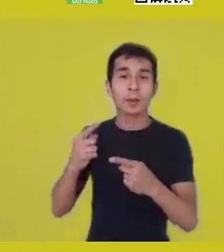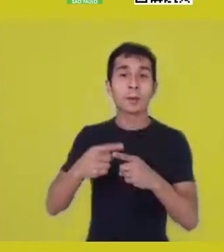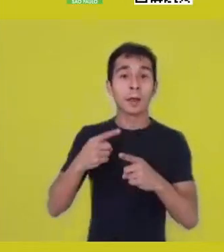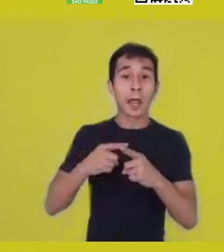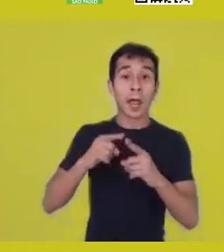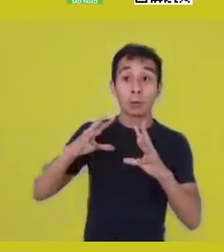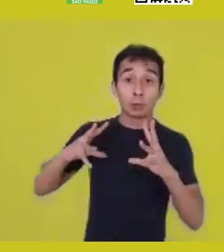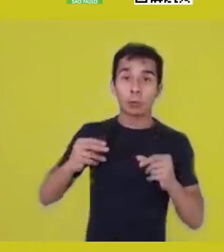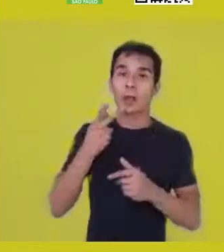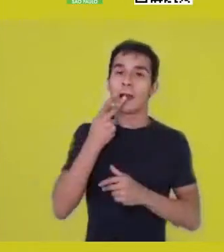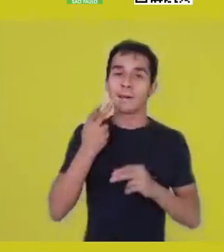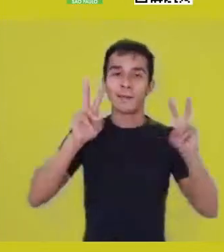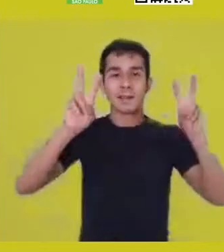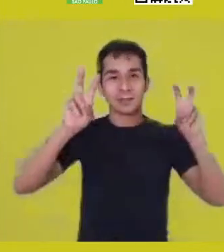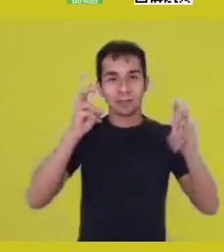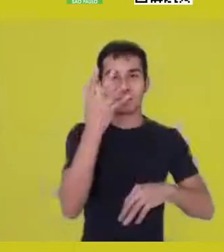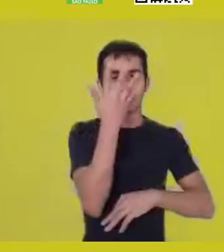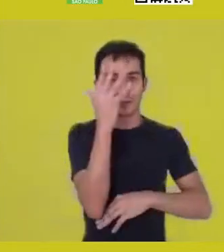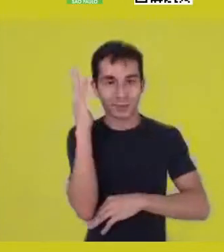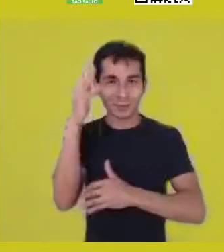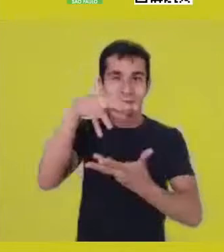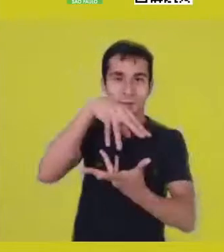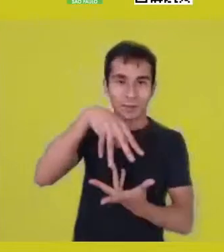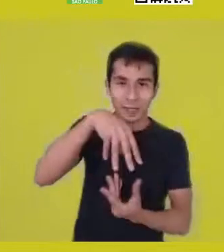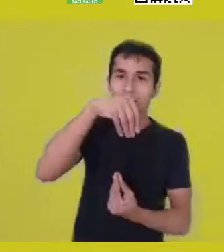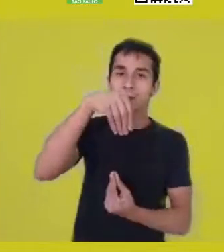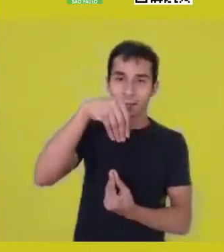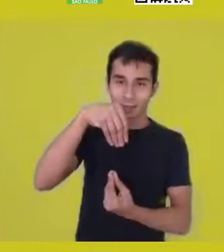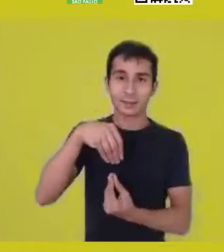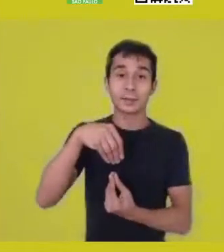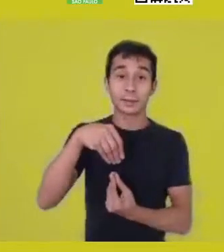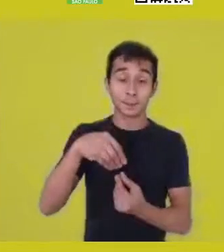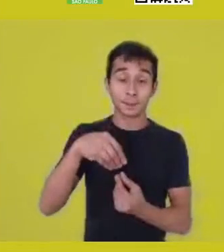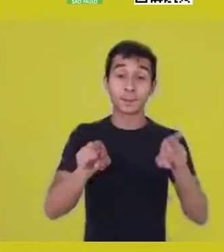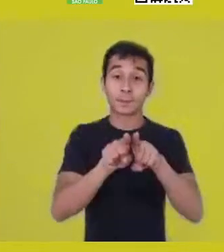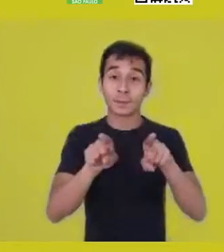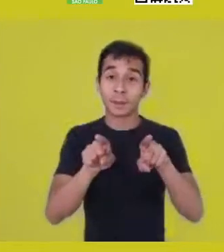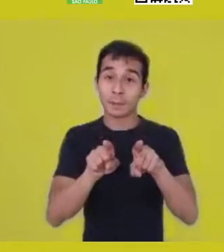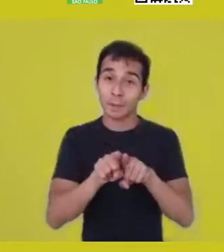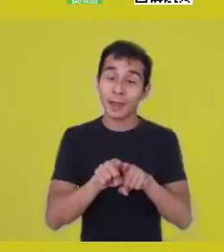is a primordial element. Even so, another element is that Africa is...